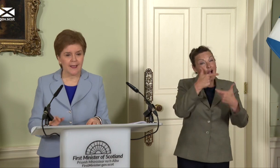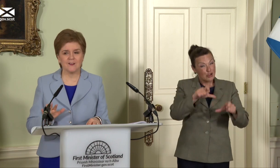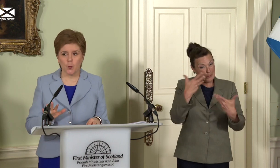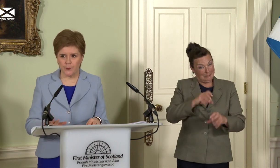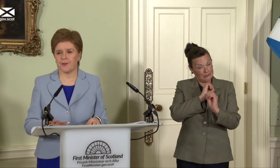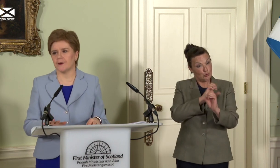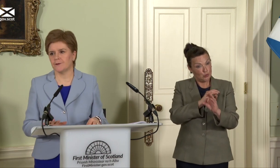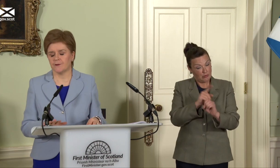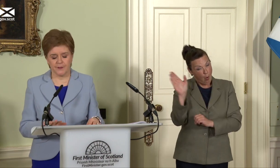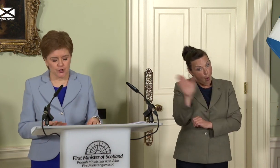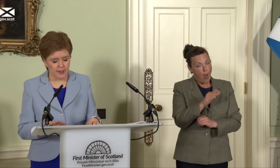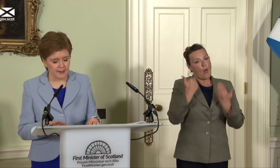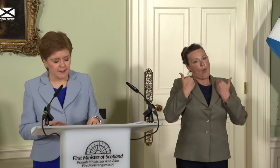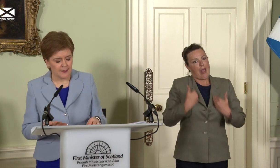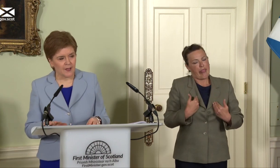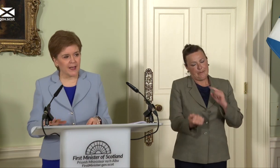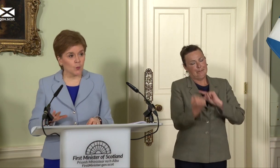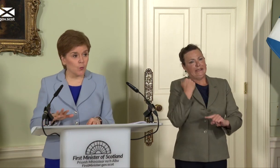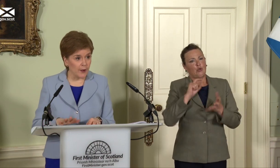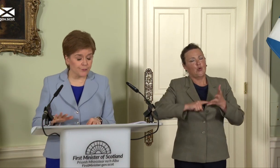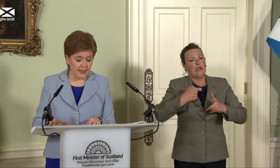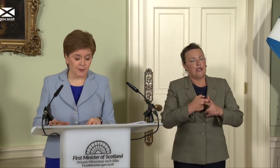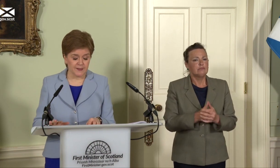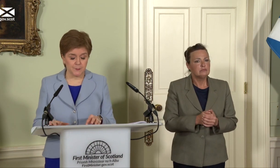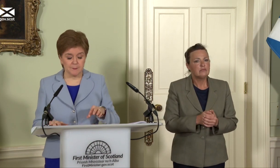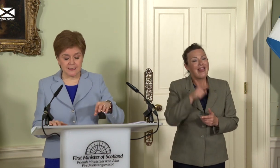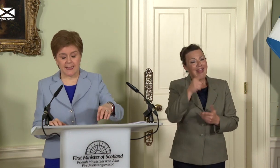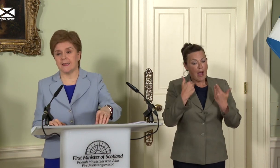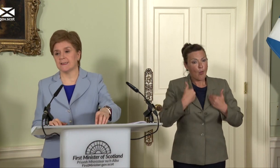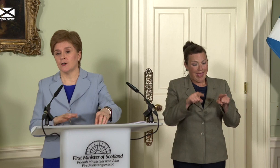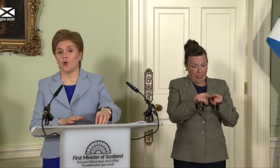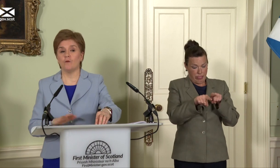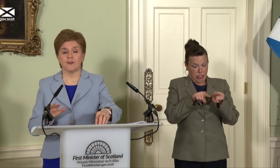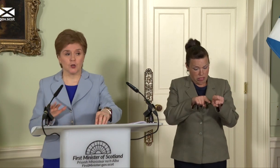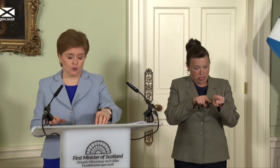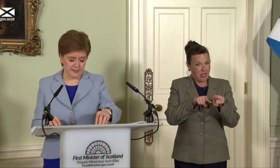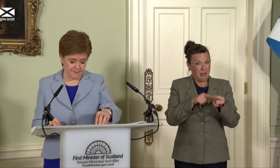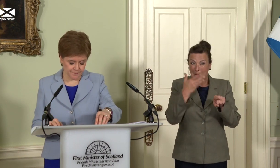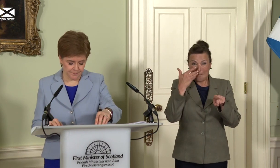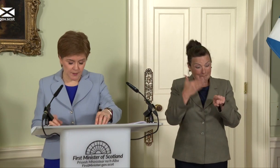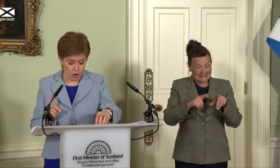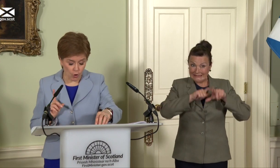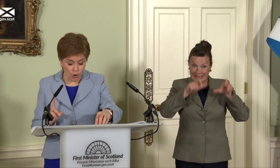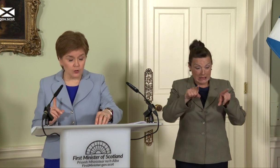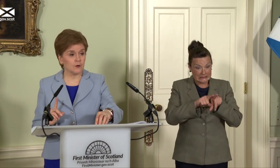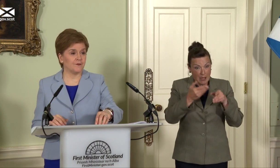is wealthier than the UK - and that wealth gap has been maintained over the long term. All of these